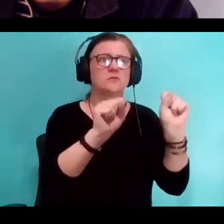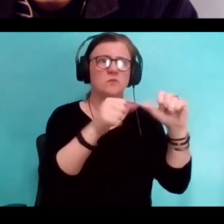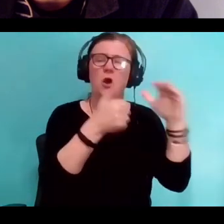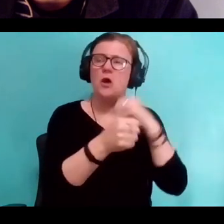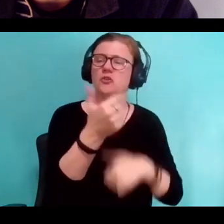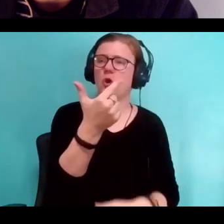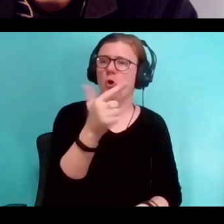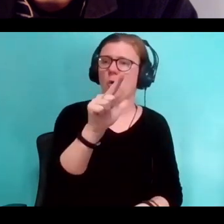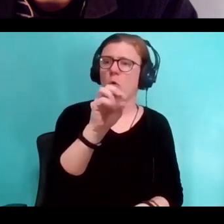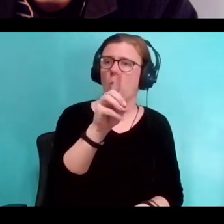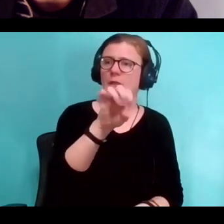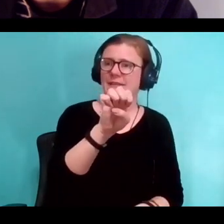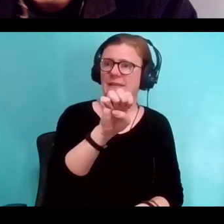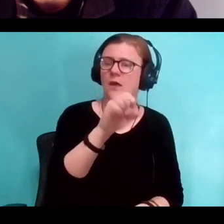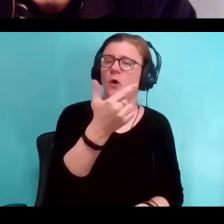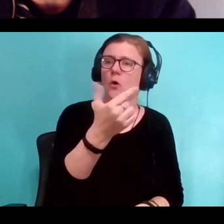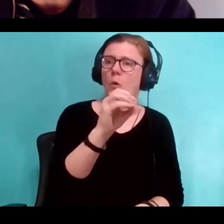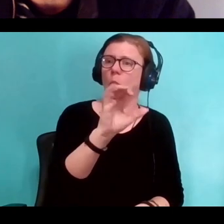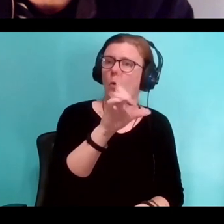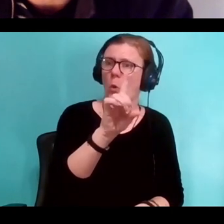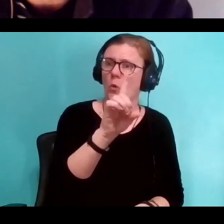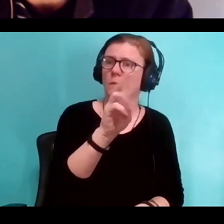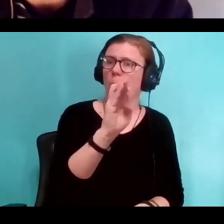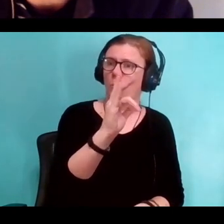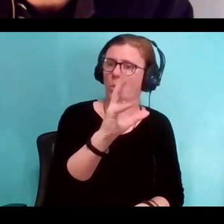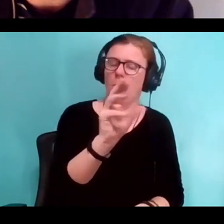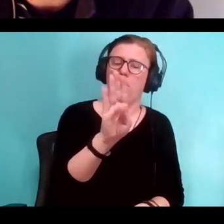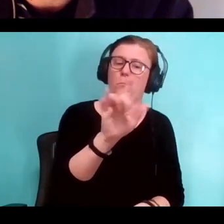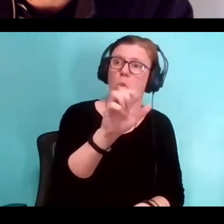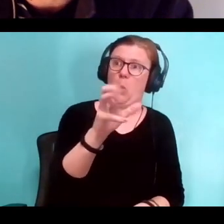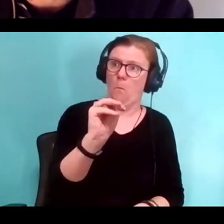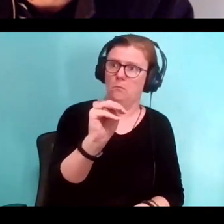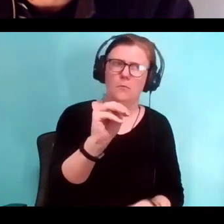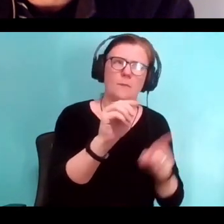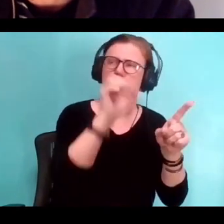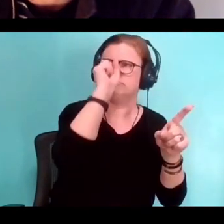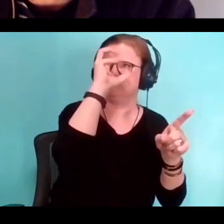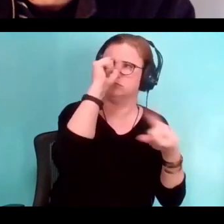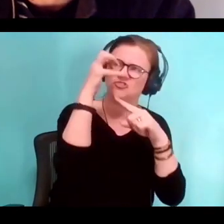who I could not recommend more highly, incredible writer, but it was a limited series of classes,